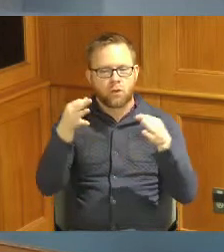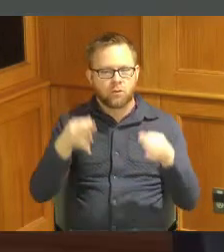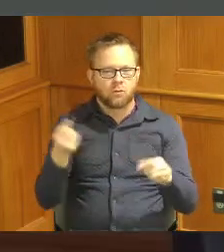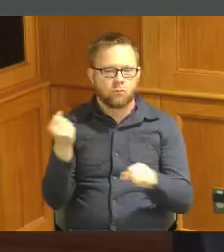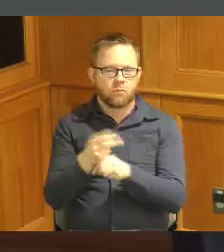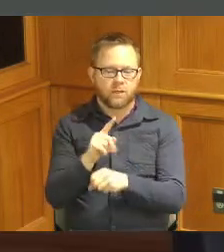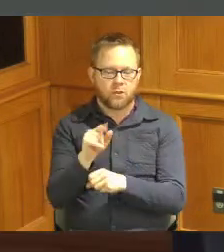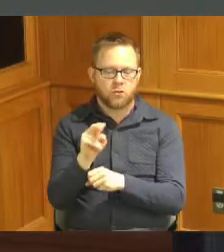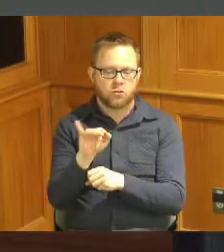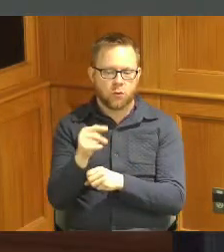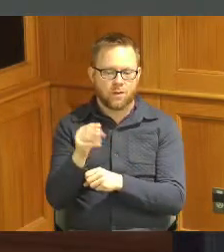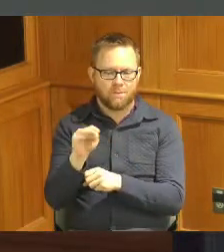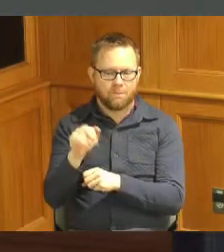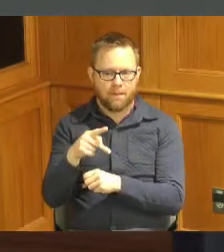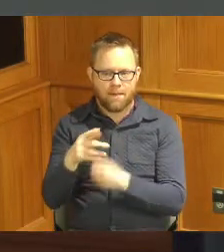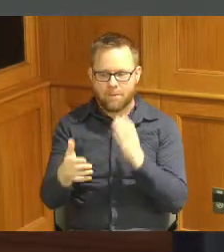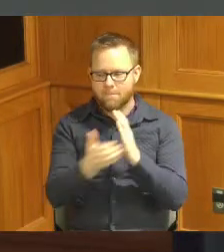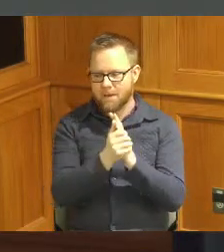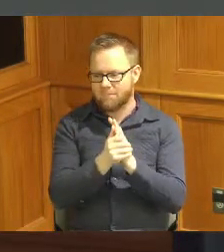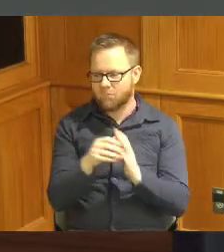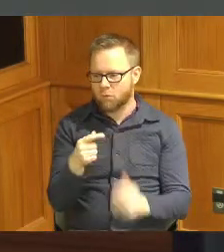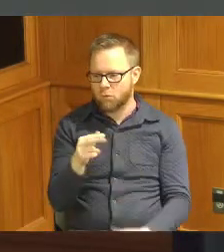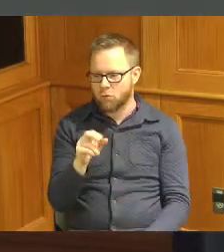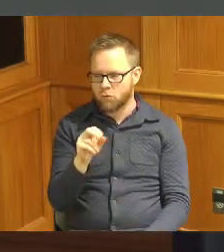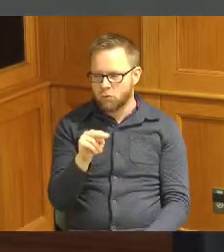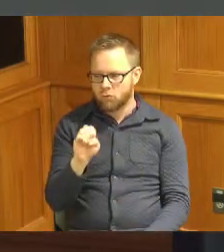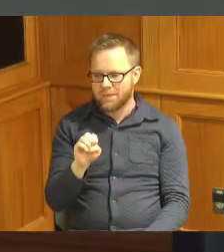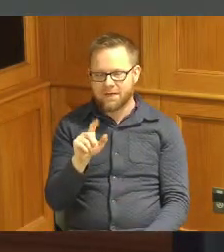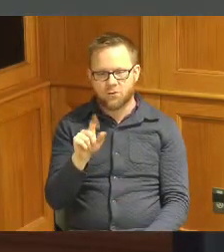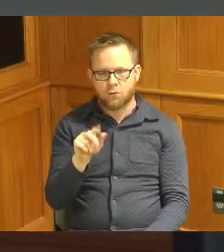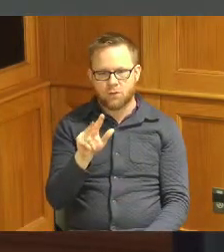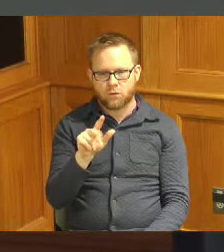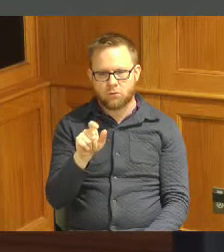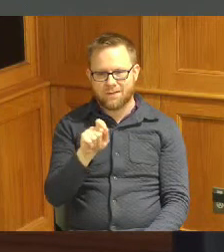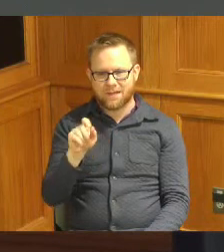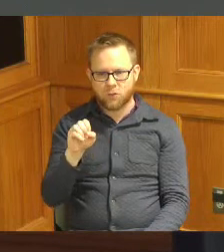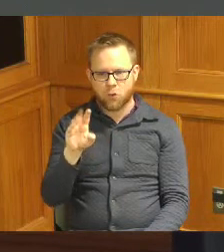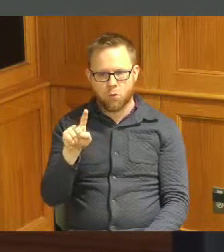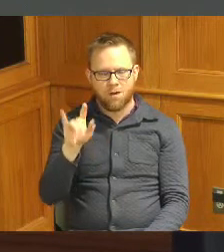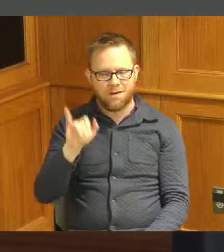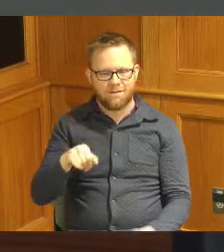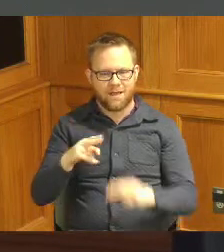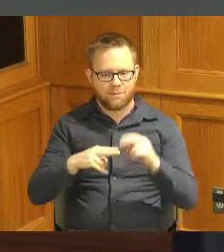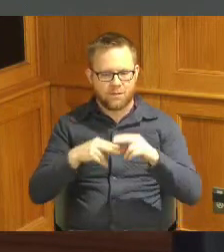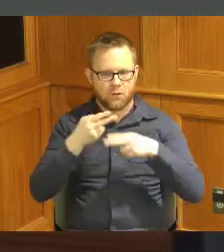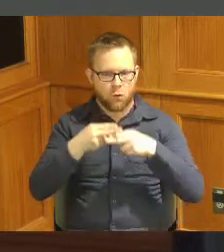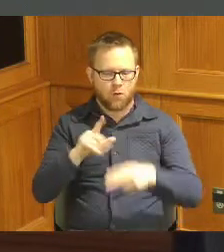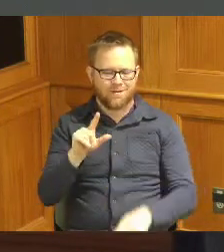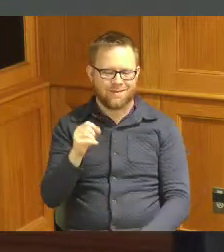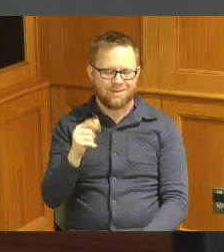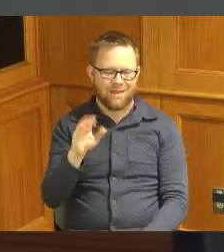Amendment for green for Case green 2023-01 this is the Legacy living project that you heard about